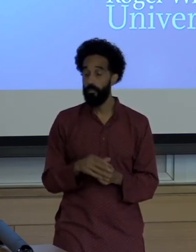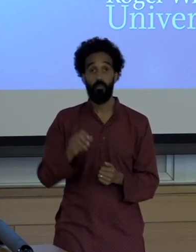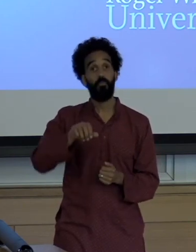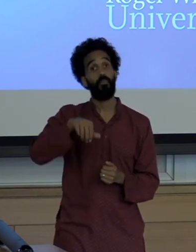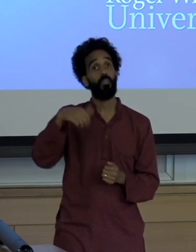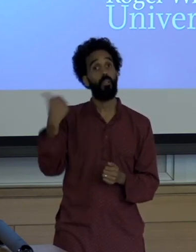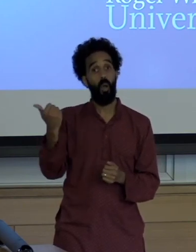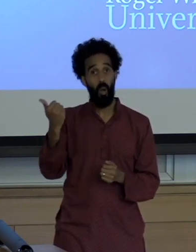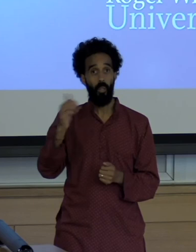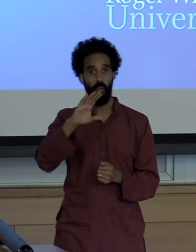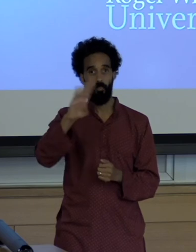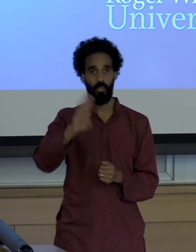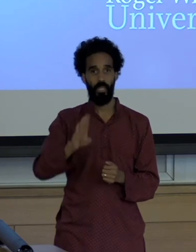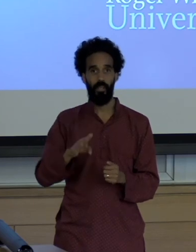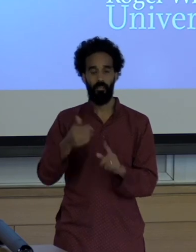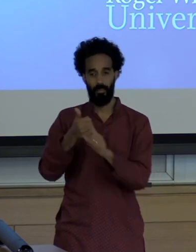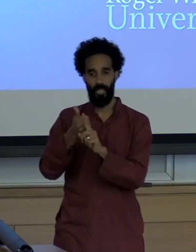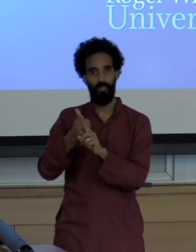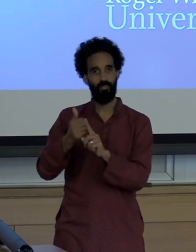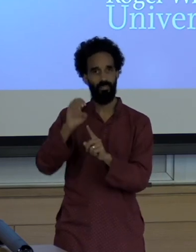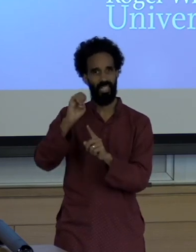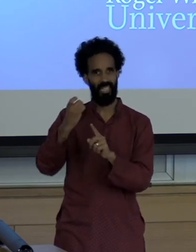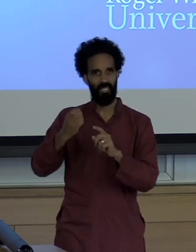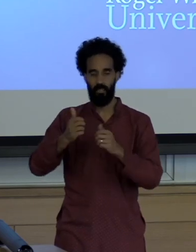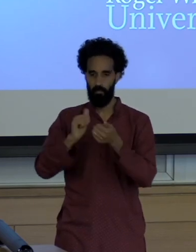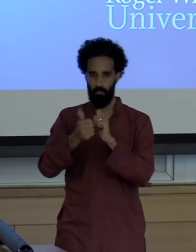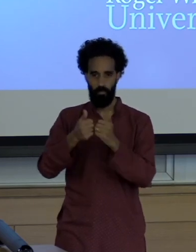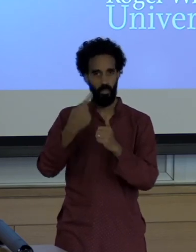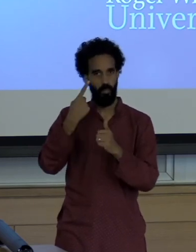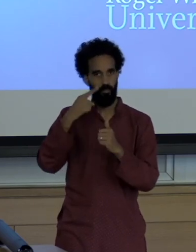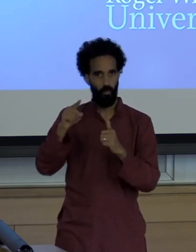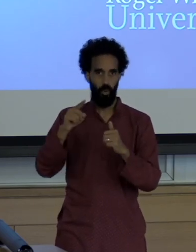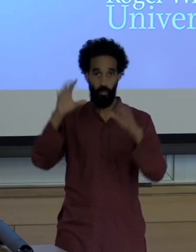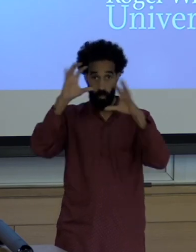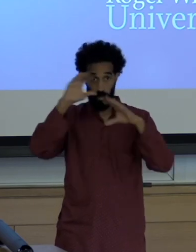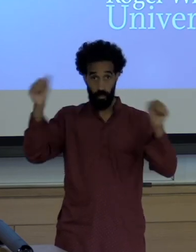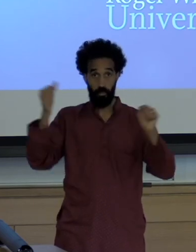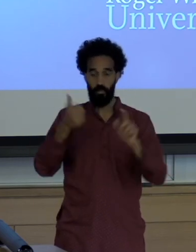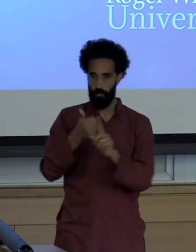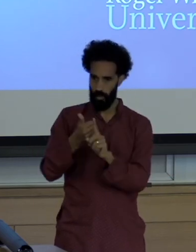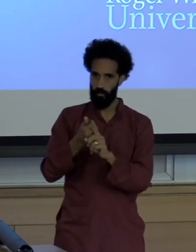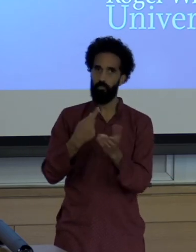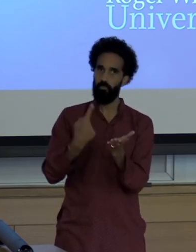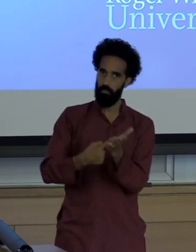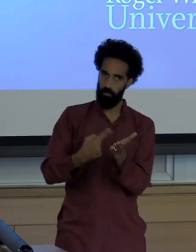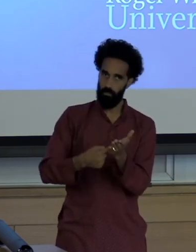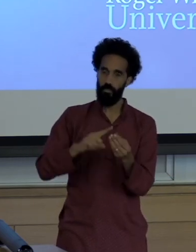Brazil who I have the privilege of interviewing and she speaks directly of that because she comes from a family of